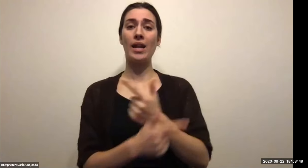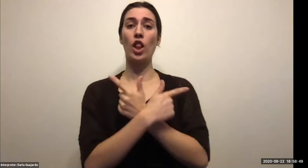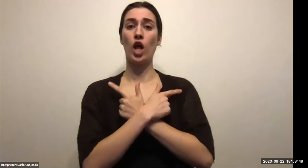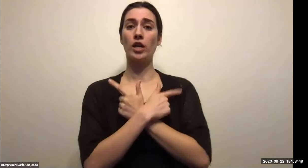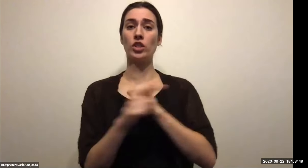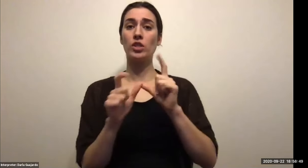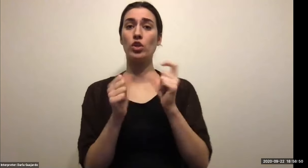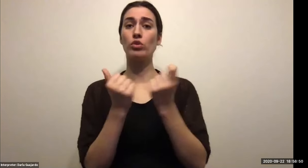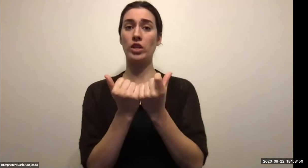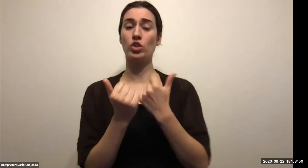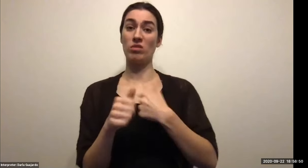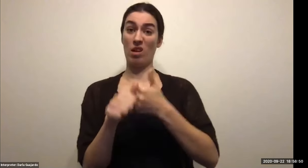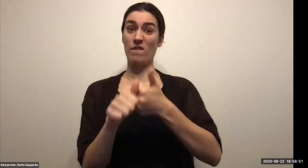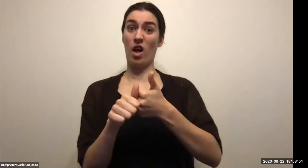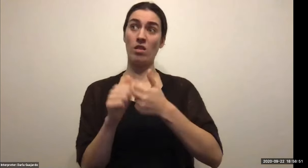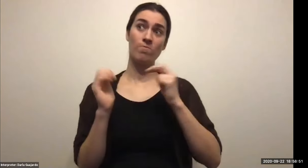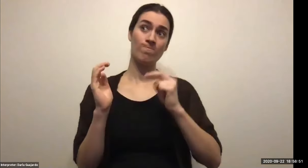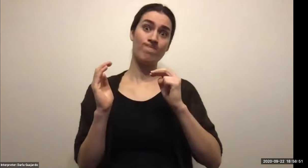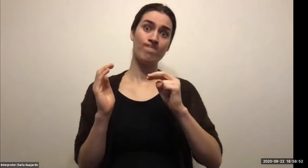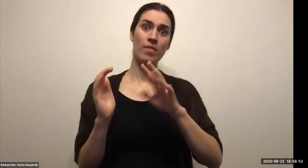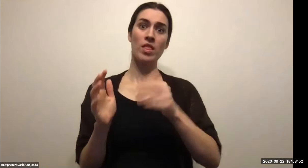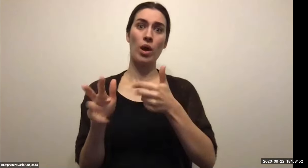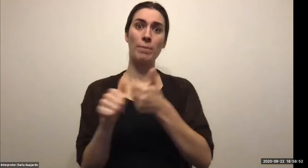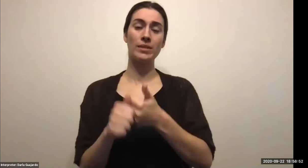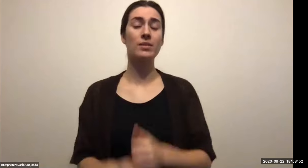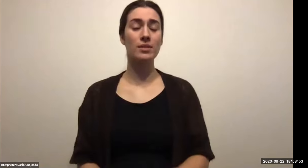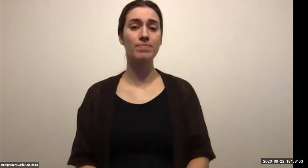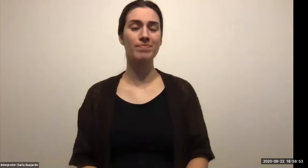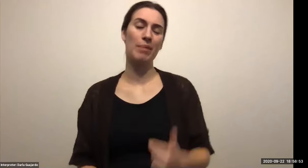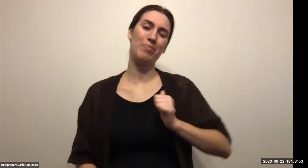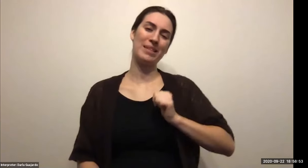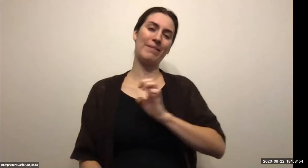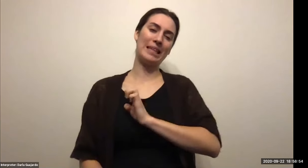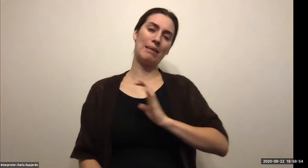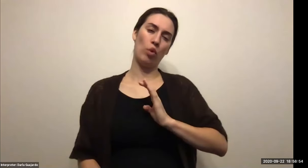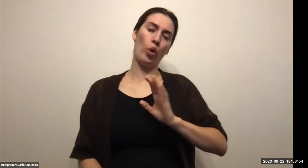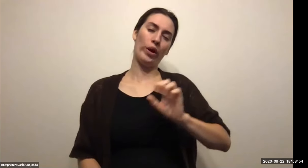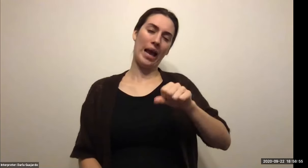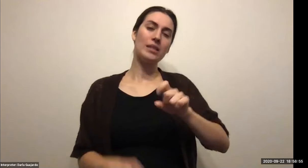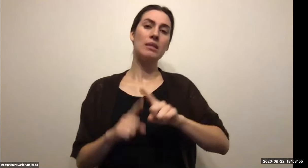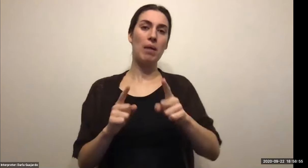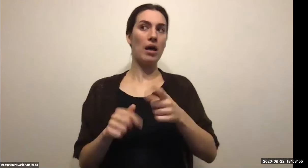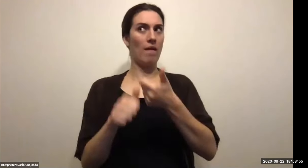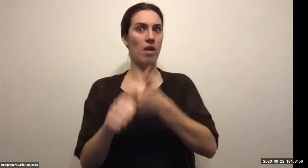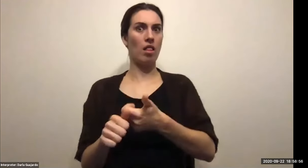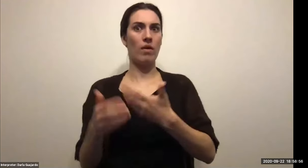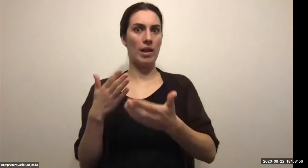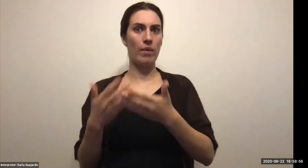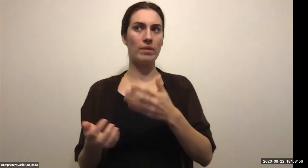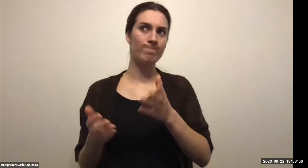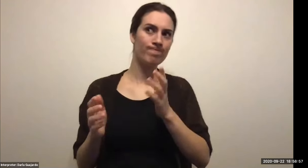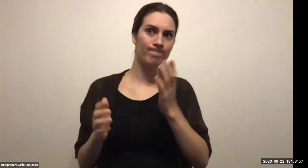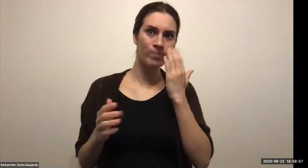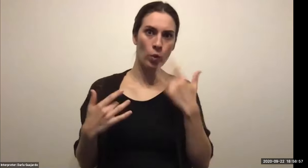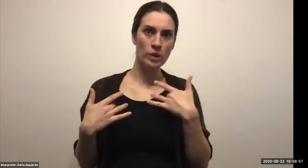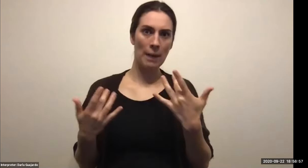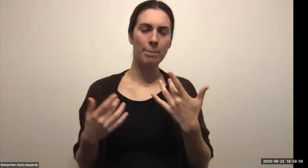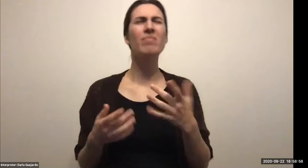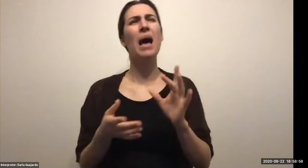Keith Wolling: I will tell you in Orlando, which has been probably one of the top five all year. Once it tanked. We're running 30% occupancy